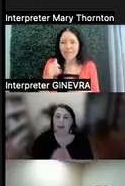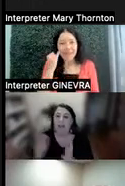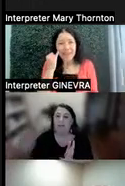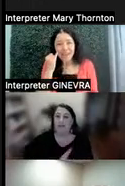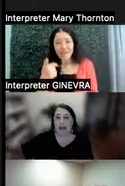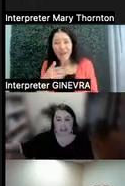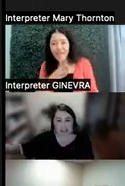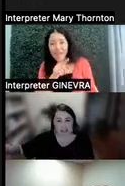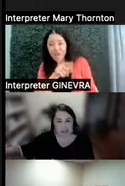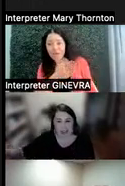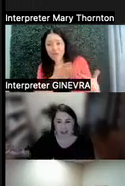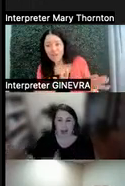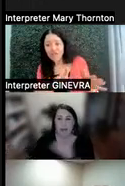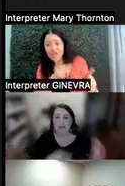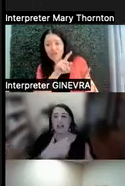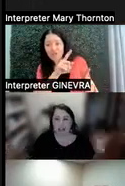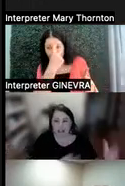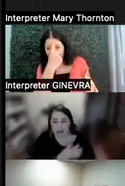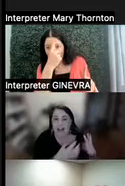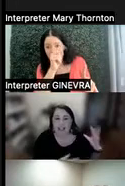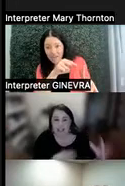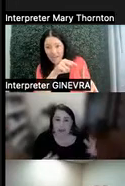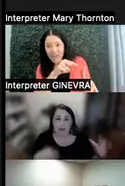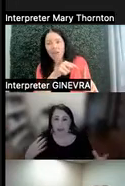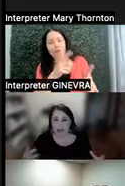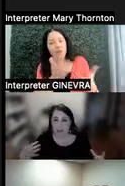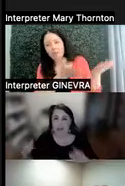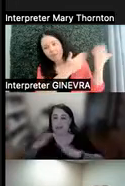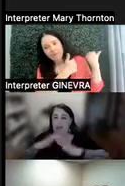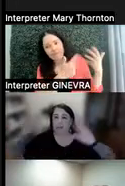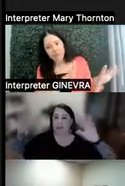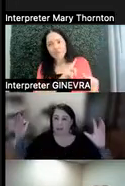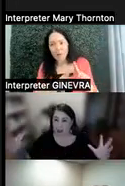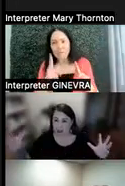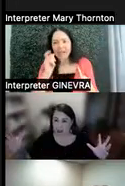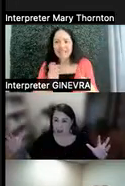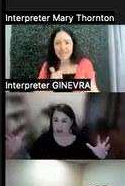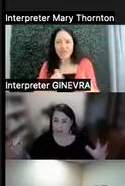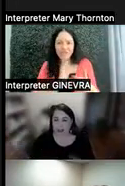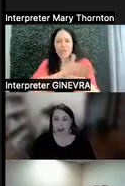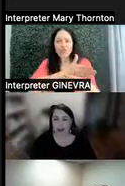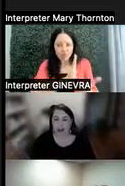have moved past this by now. But because I've tried to interrupt or stop, it's become a much larger issue.